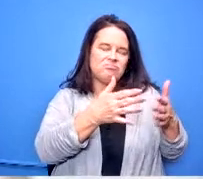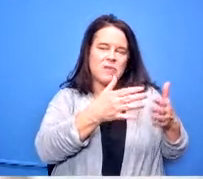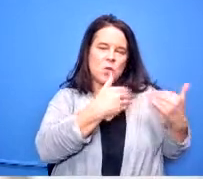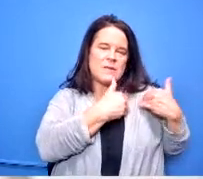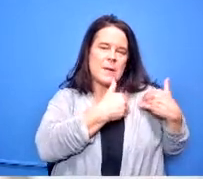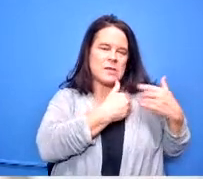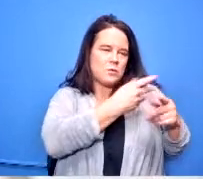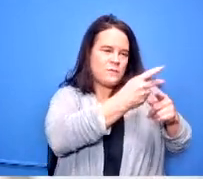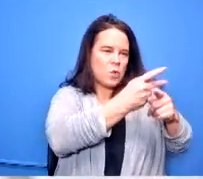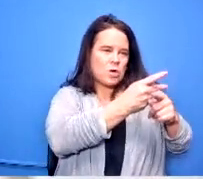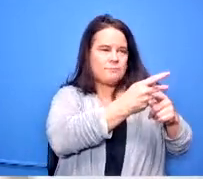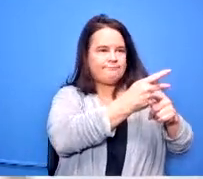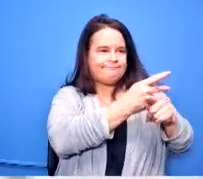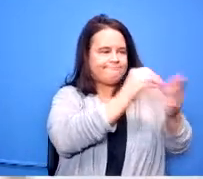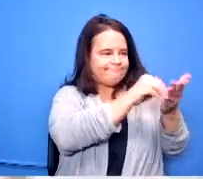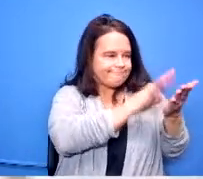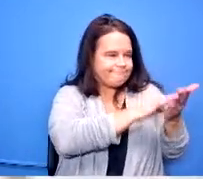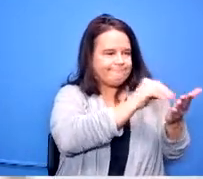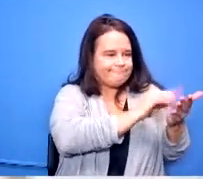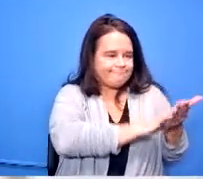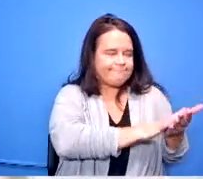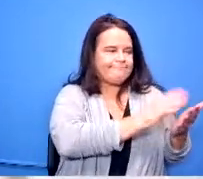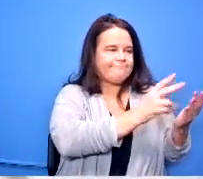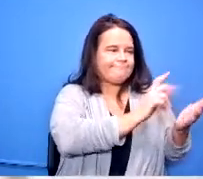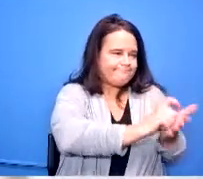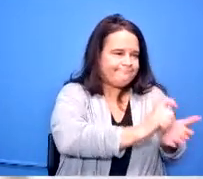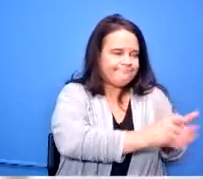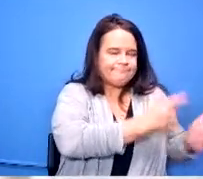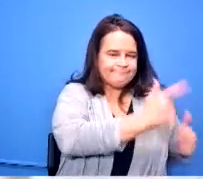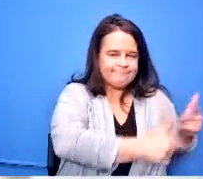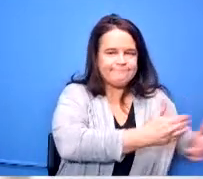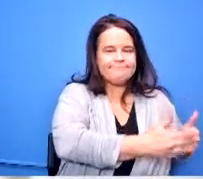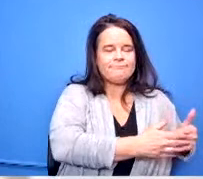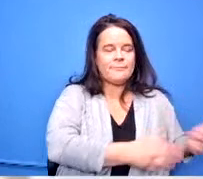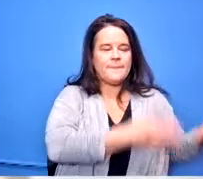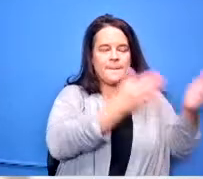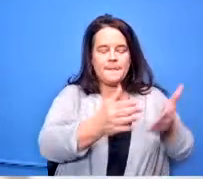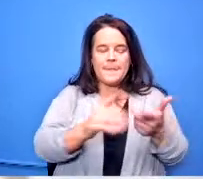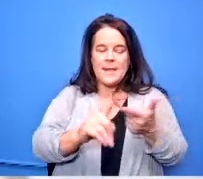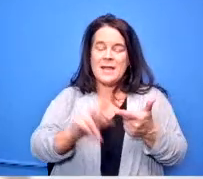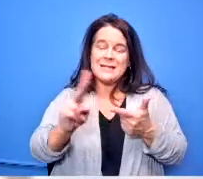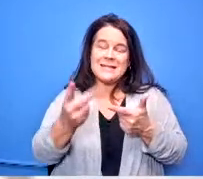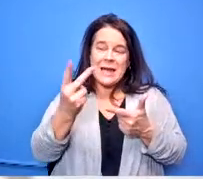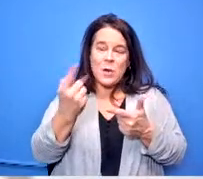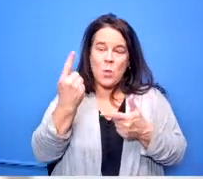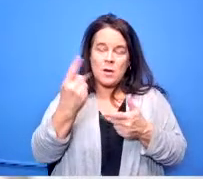the kids fill out and log their hours the second local seal is the fine and performing art seal